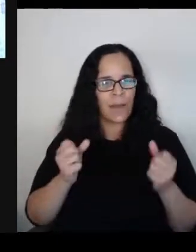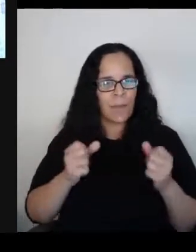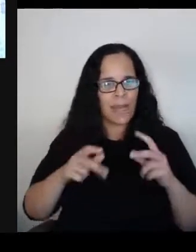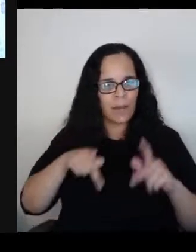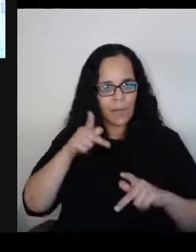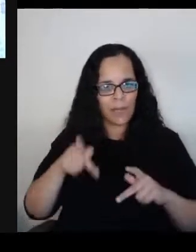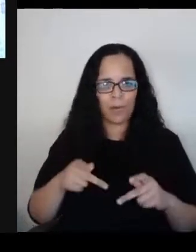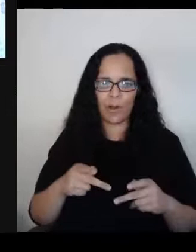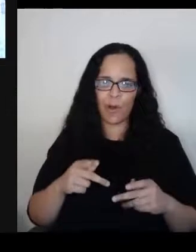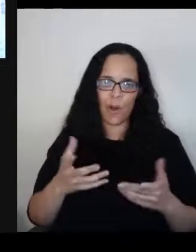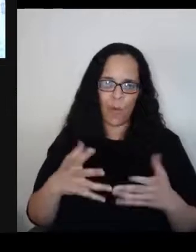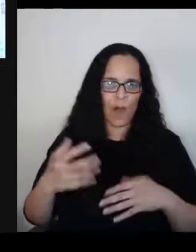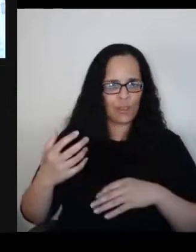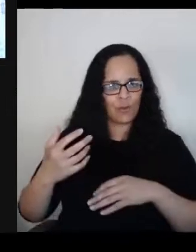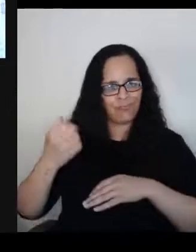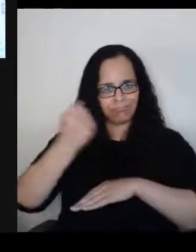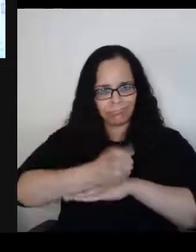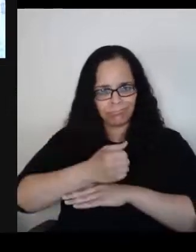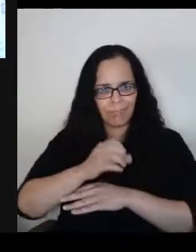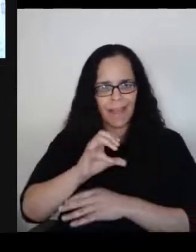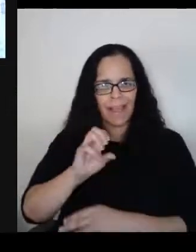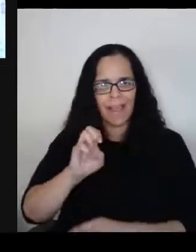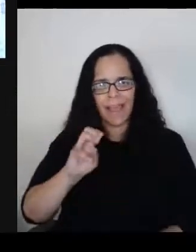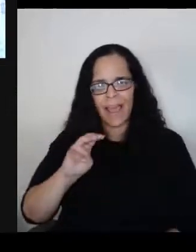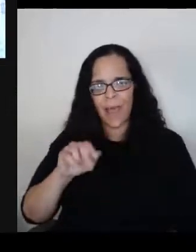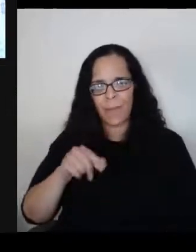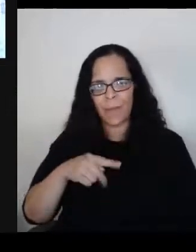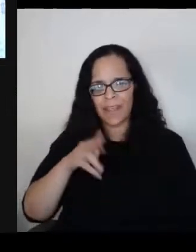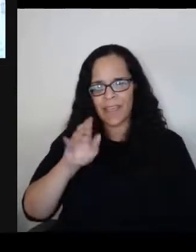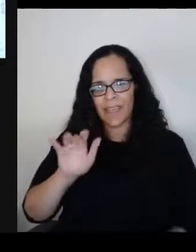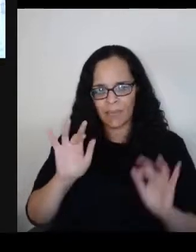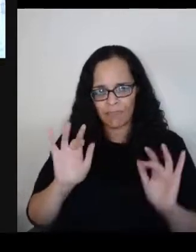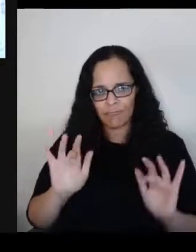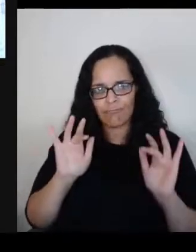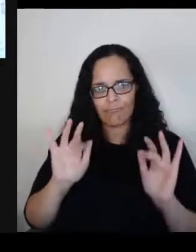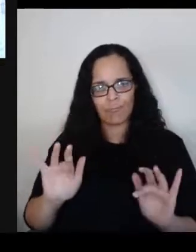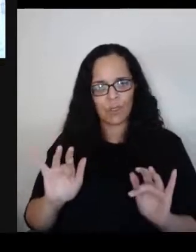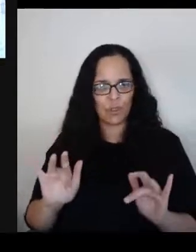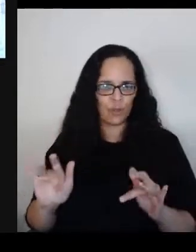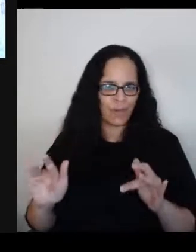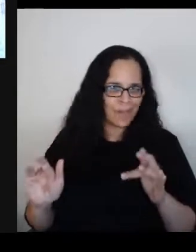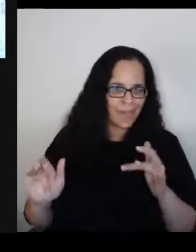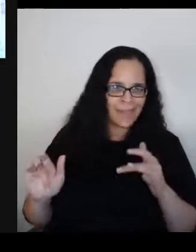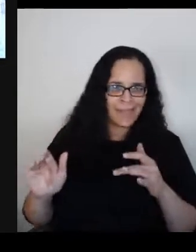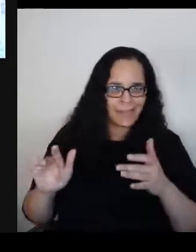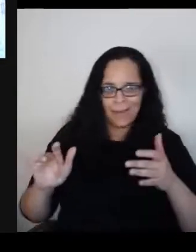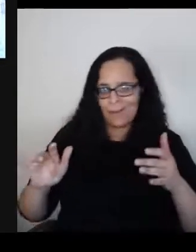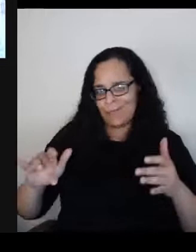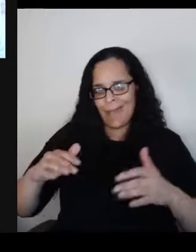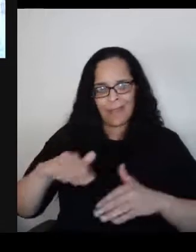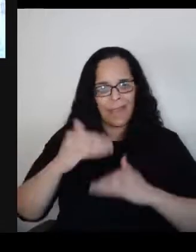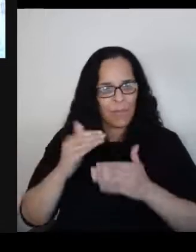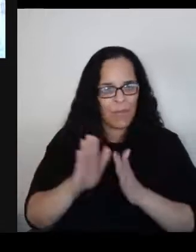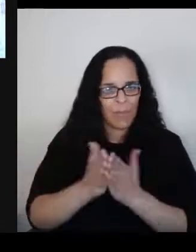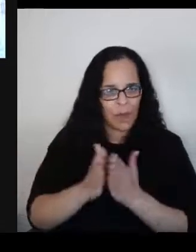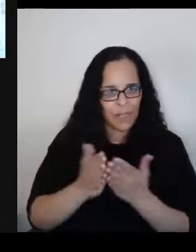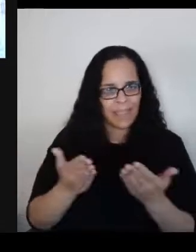Right, to ban books that upset the dominant narratives. So I want to turn now to Mike and Ilse and say,